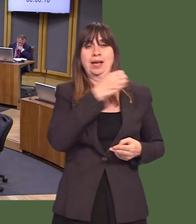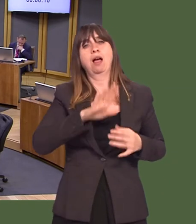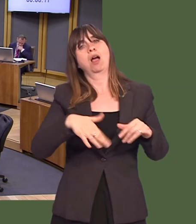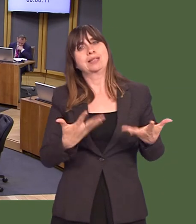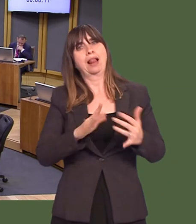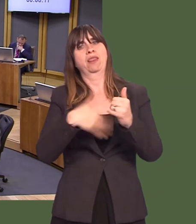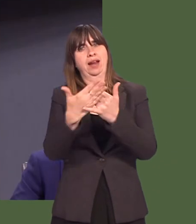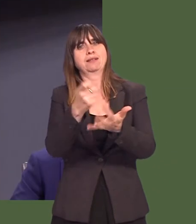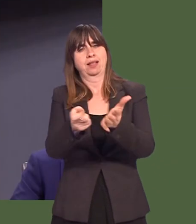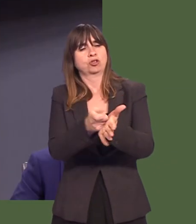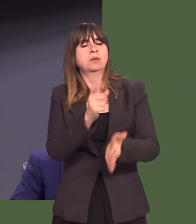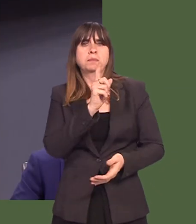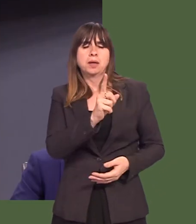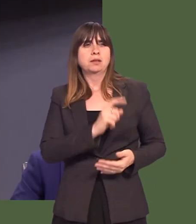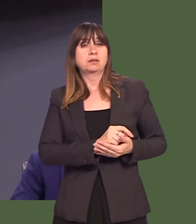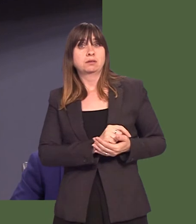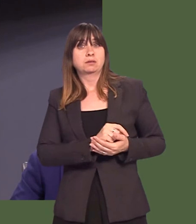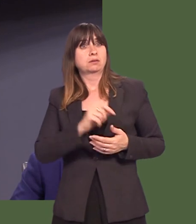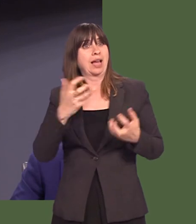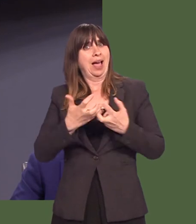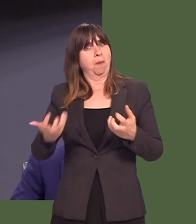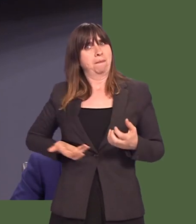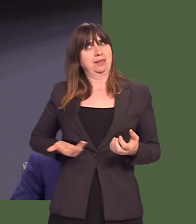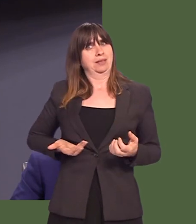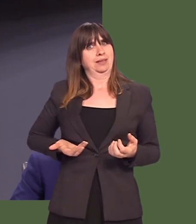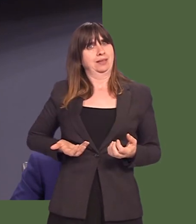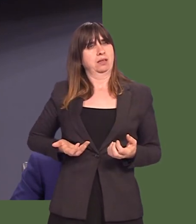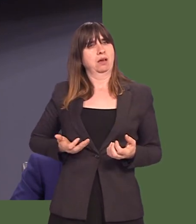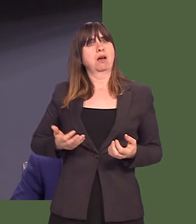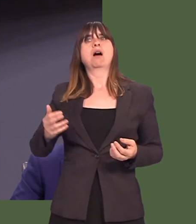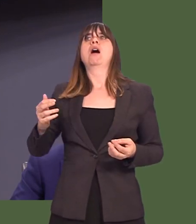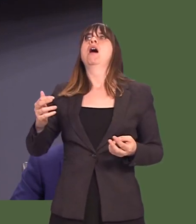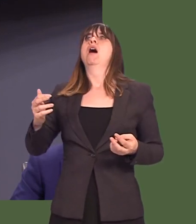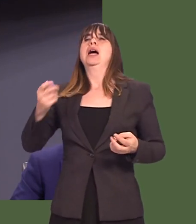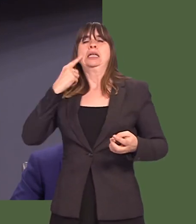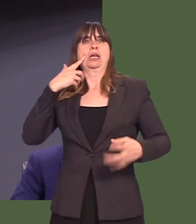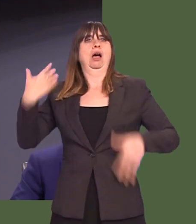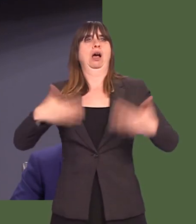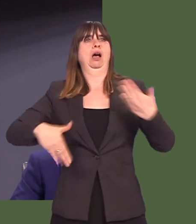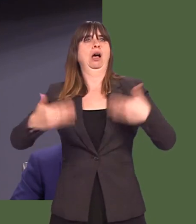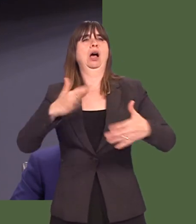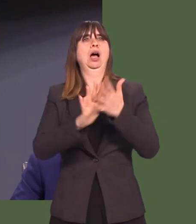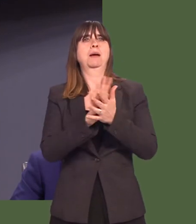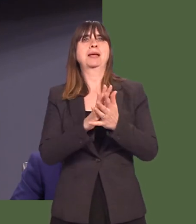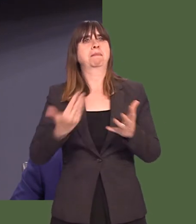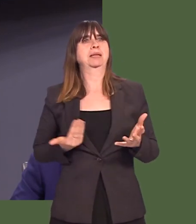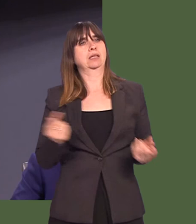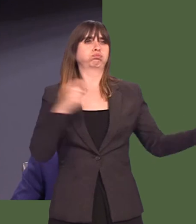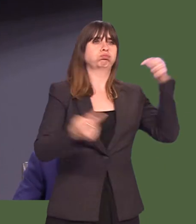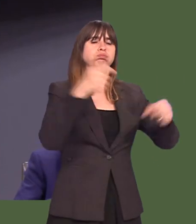but will you also pledge to use your devolved powers to reduce costs to businesses, so that employers can start being attracted to Wales and providing much-needed jobs?